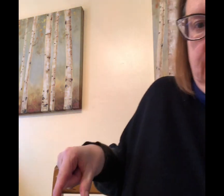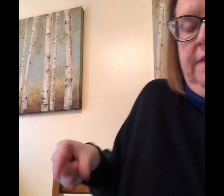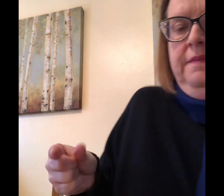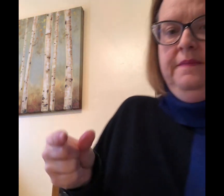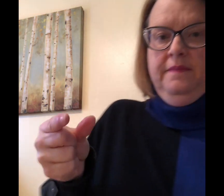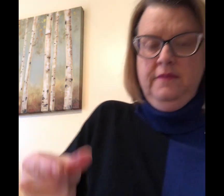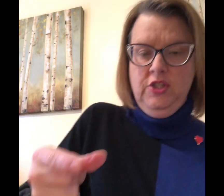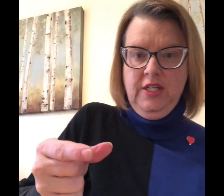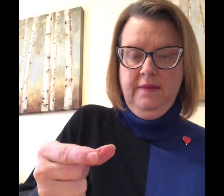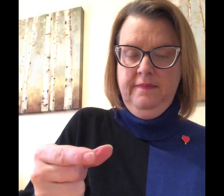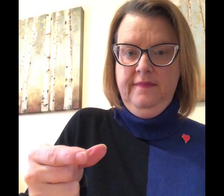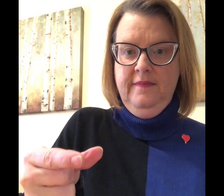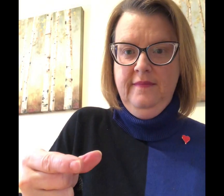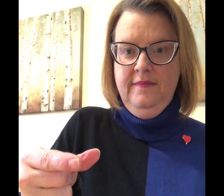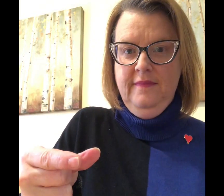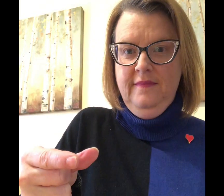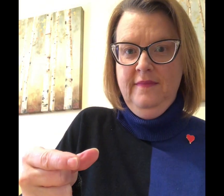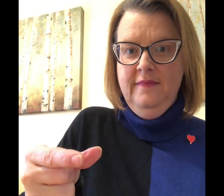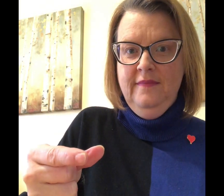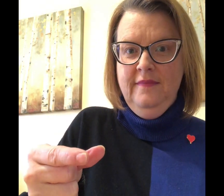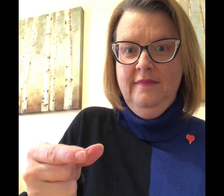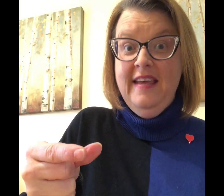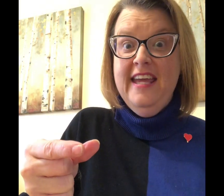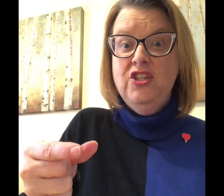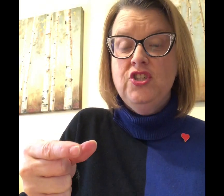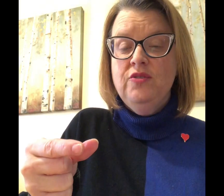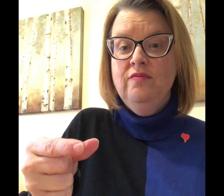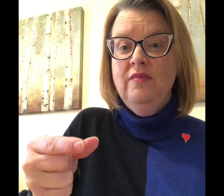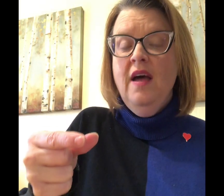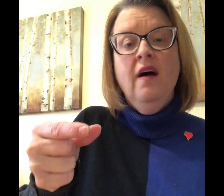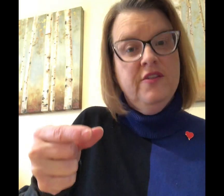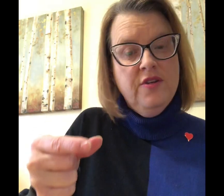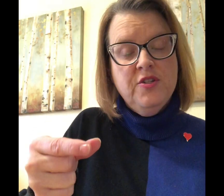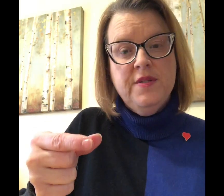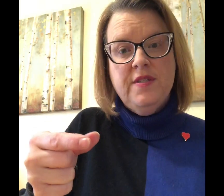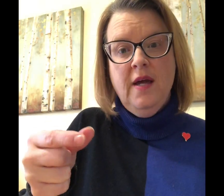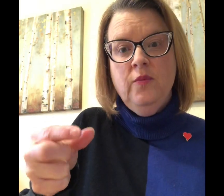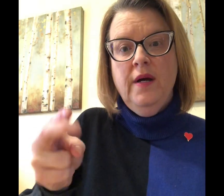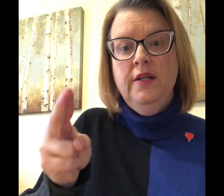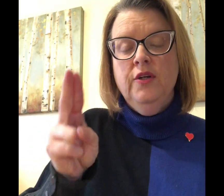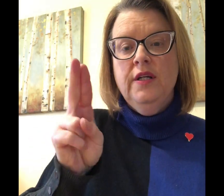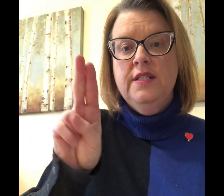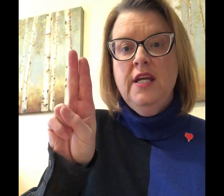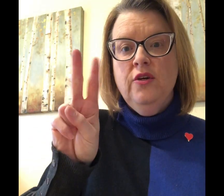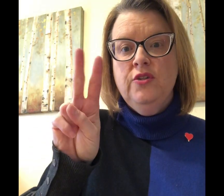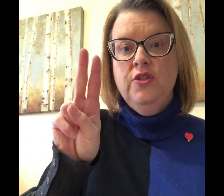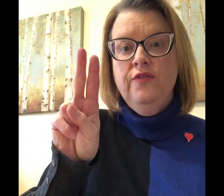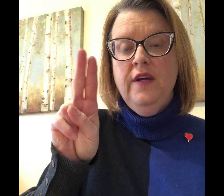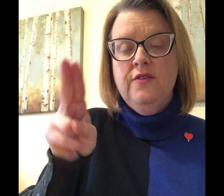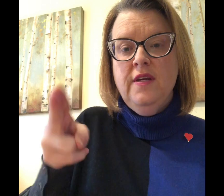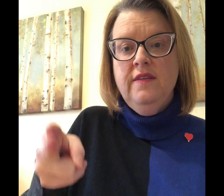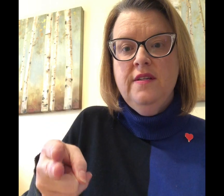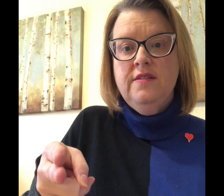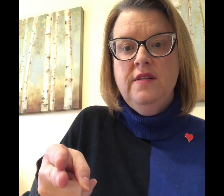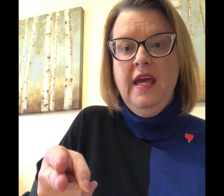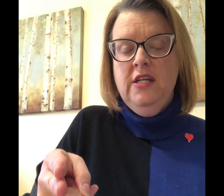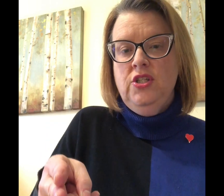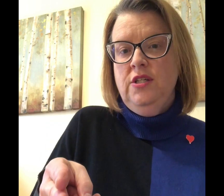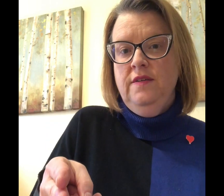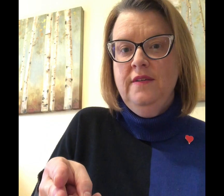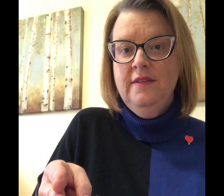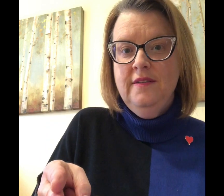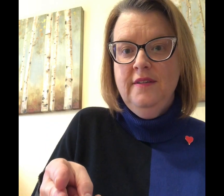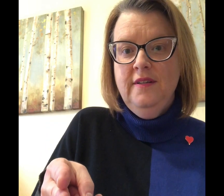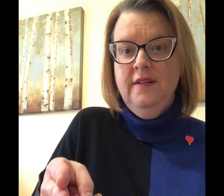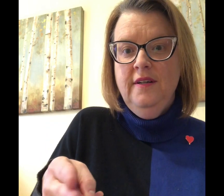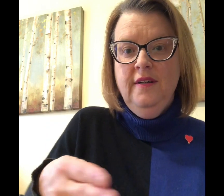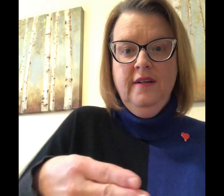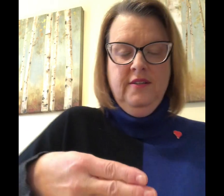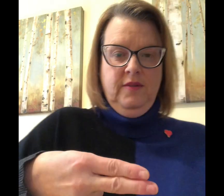G. H there's also a side one you're gonna take your two fingers like this H so it